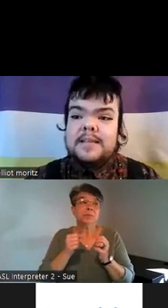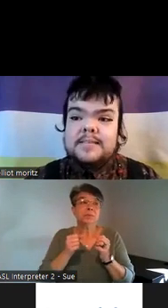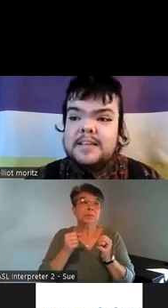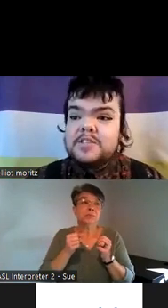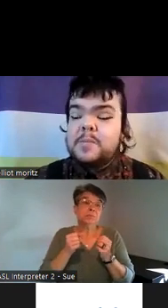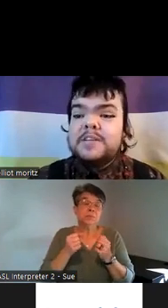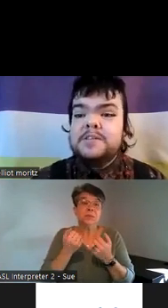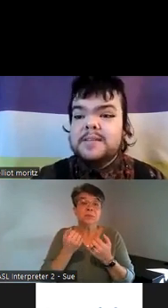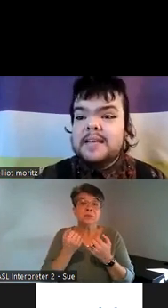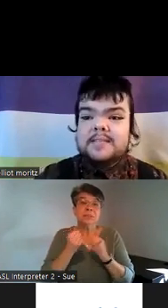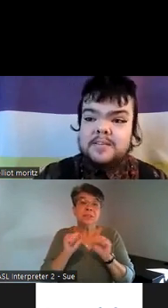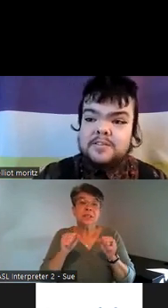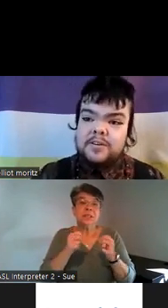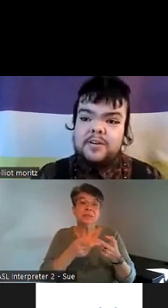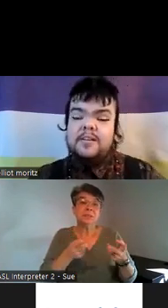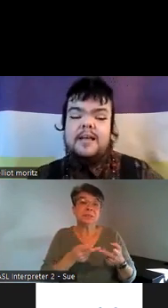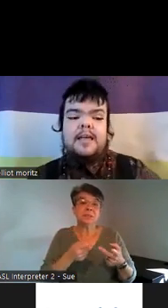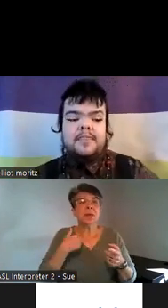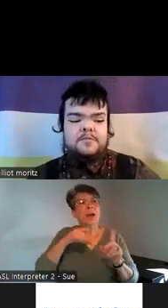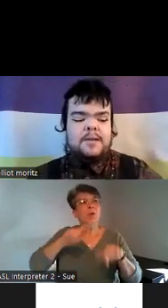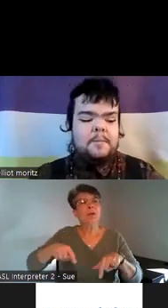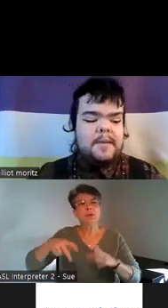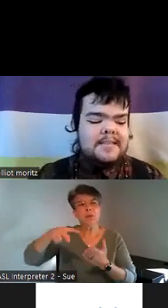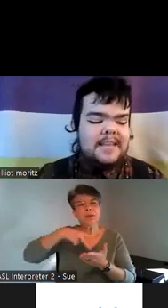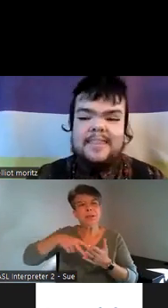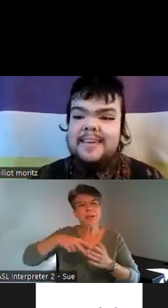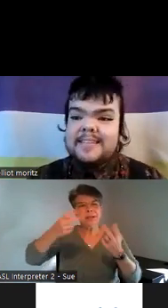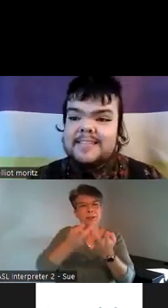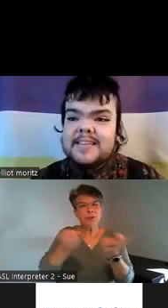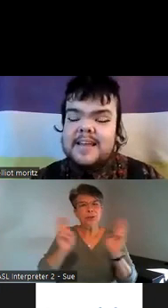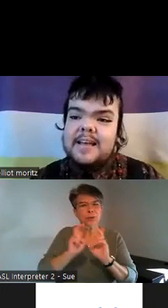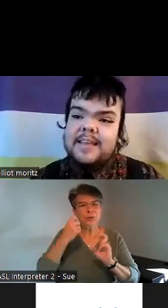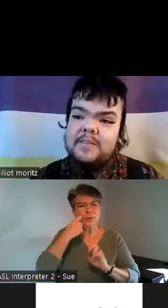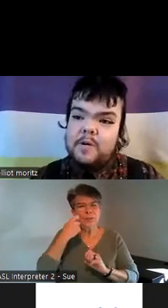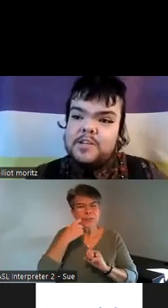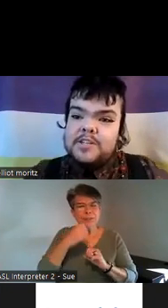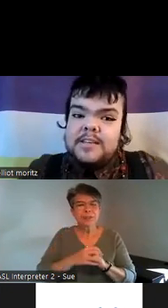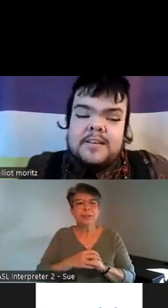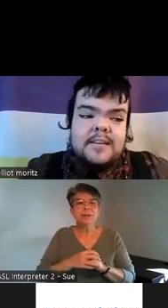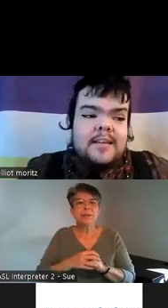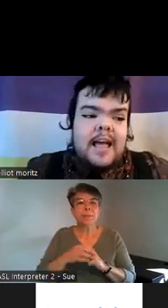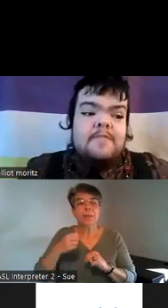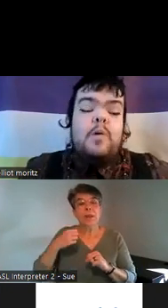events I just went to a dancing Circle there's been amazing things that I've watched the I've